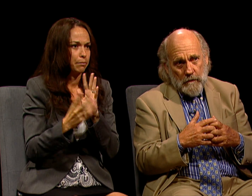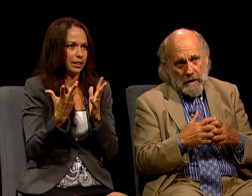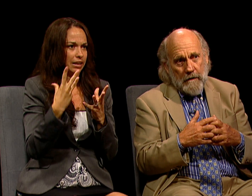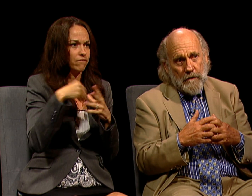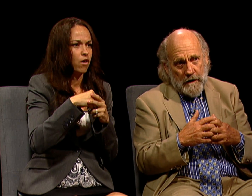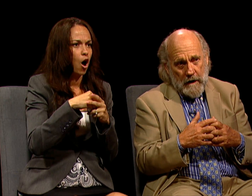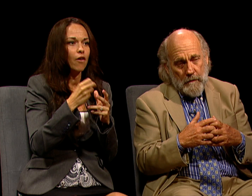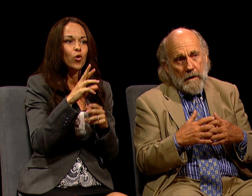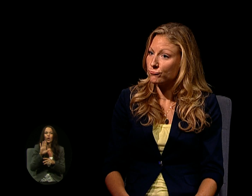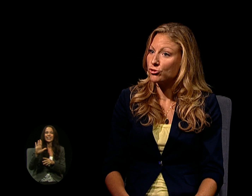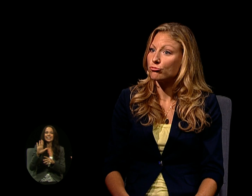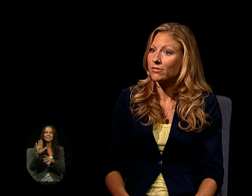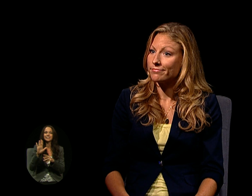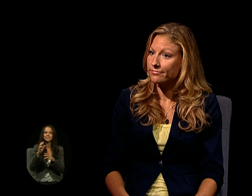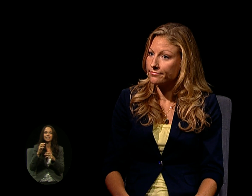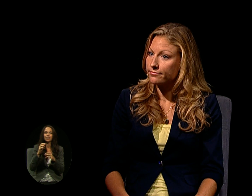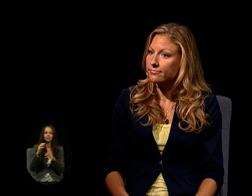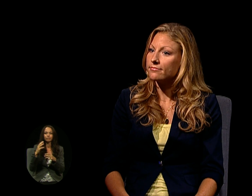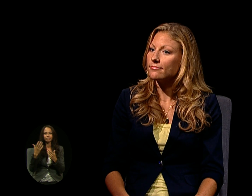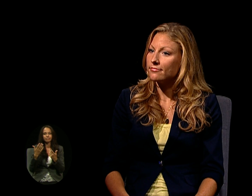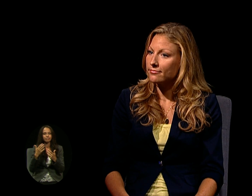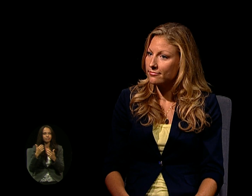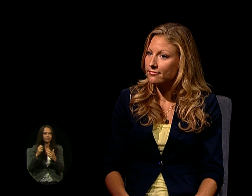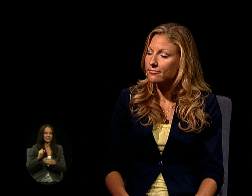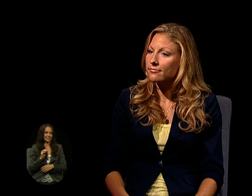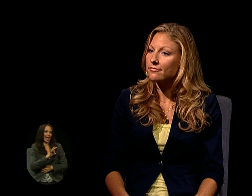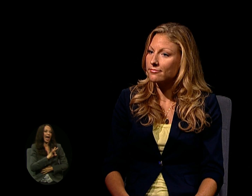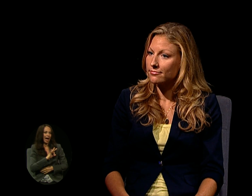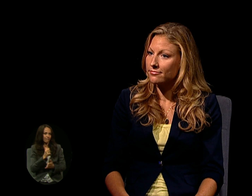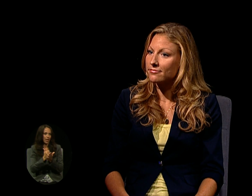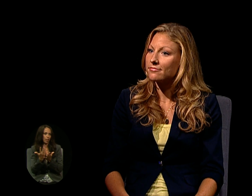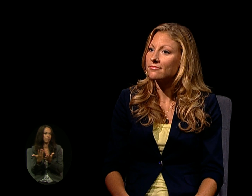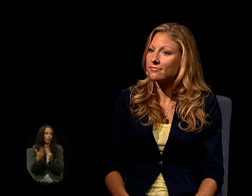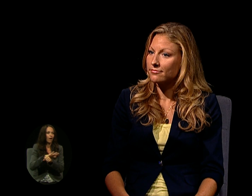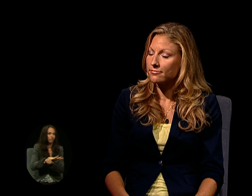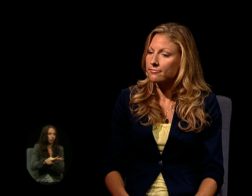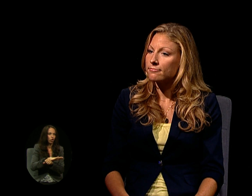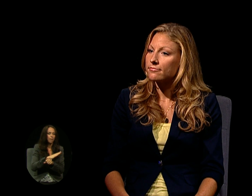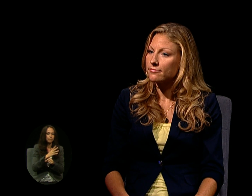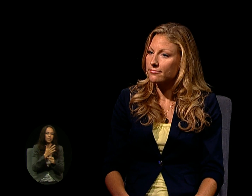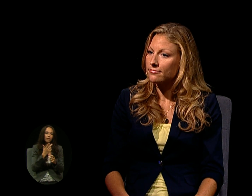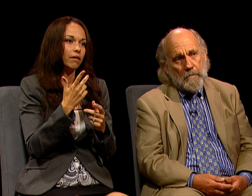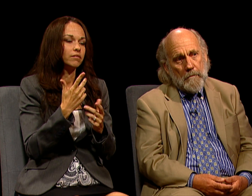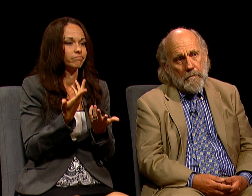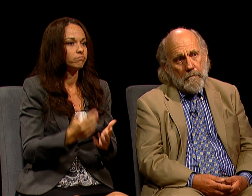THAT WERE COVERING UP FOR HIM IN TRYING TO BUILD A PROTECTIVE WALL AROUND HIM OF DECEIT?